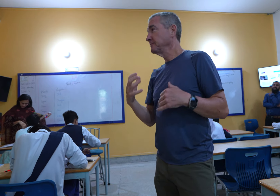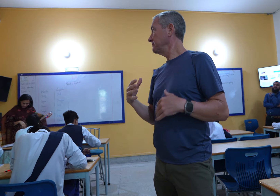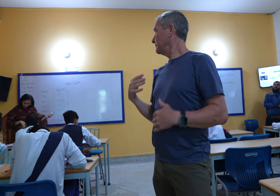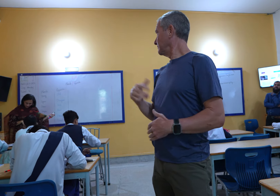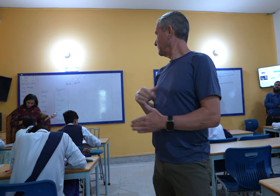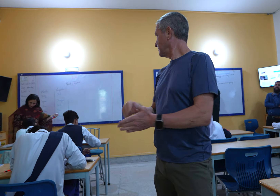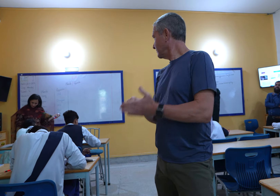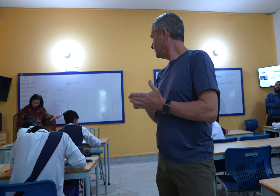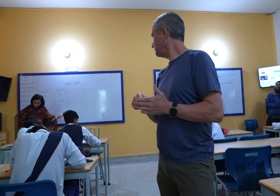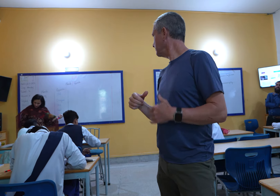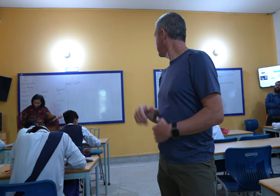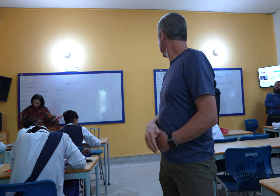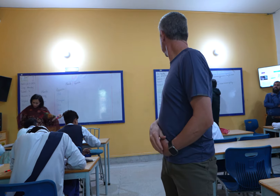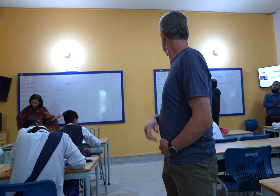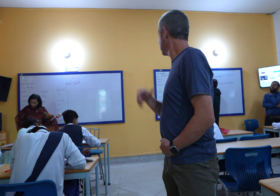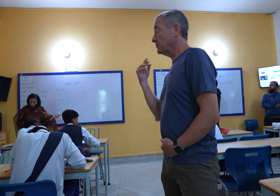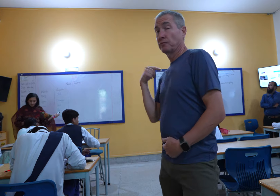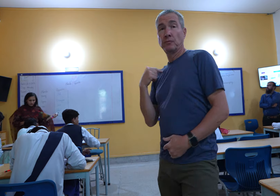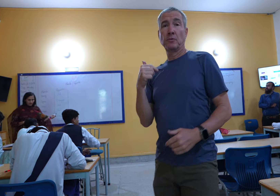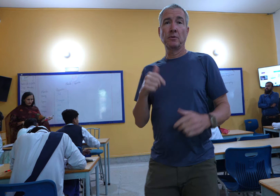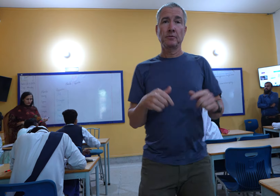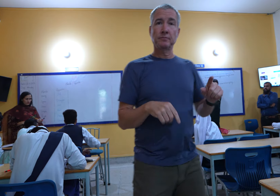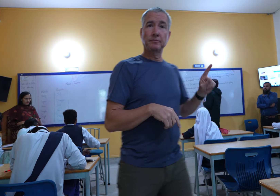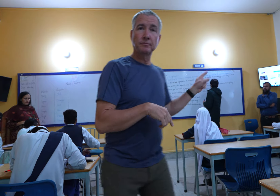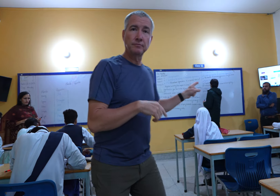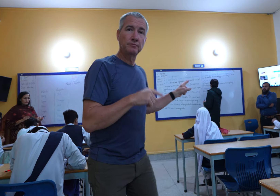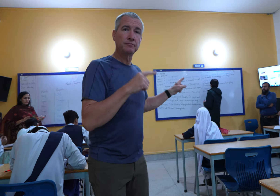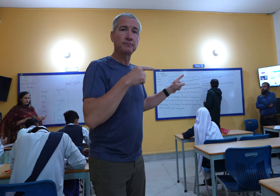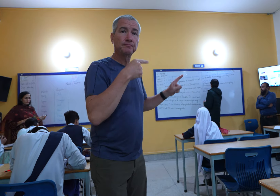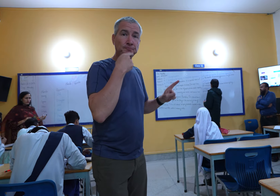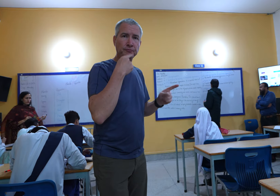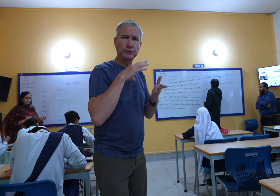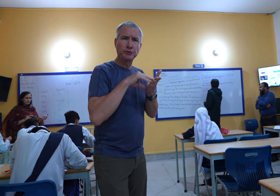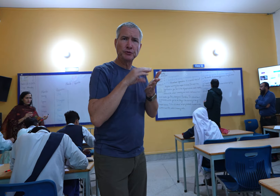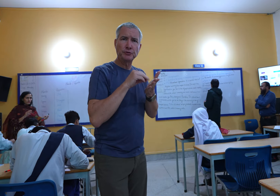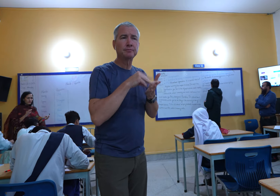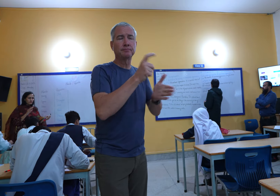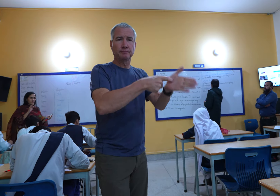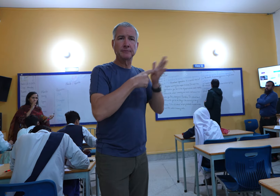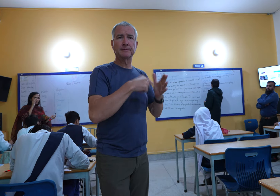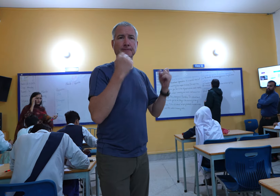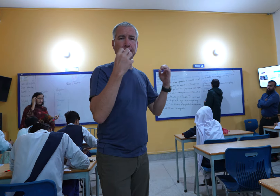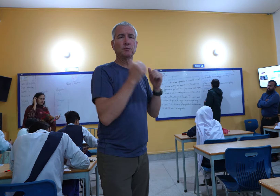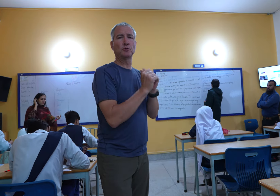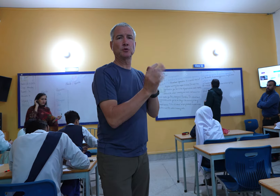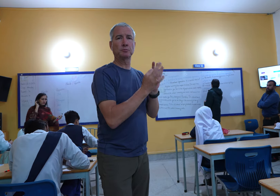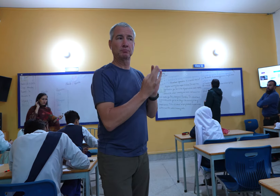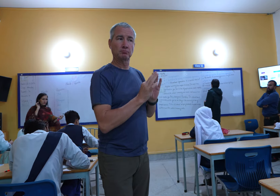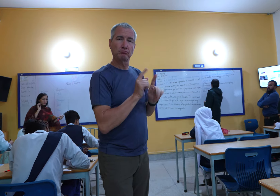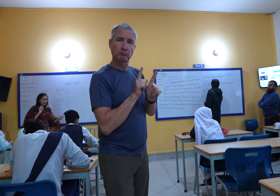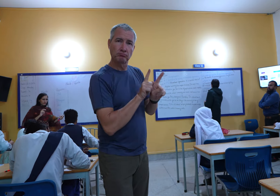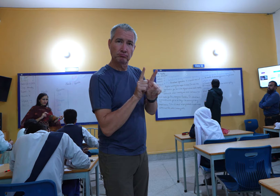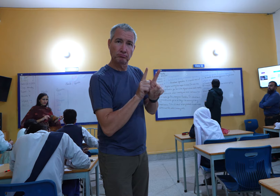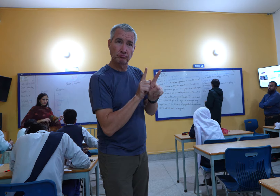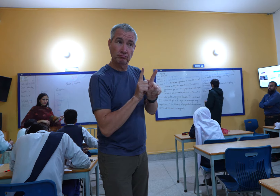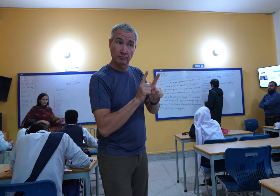is required in order to teach, very impressive. On this side is a hearing teacher who is required to work alongside an interpreter.